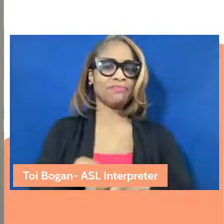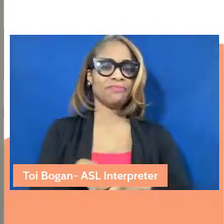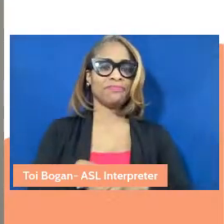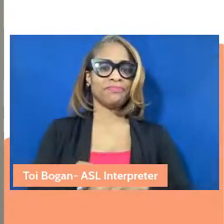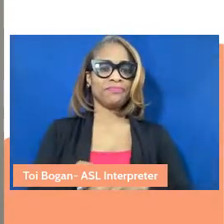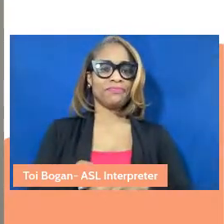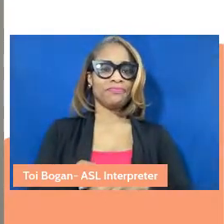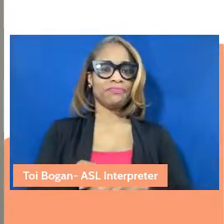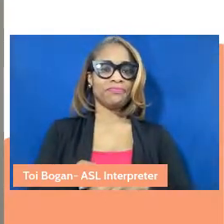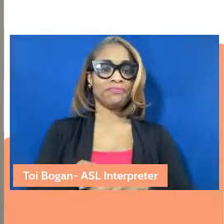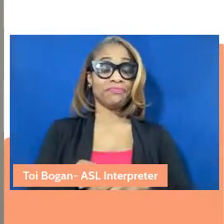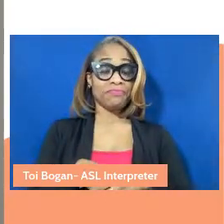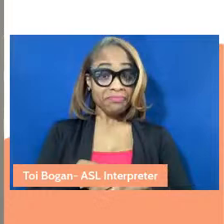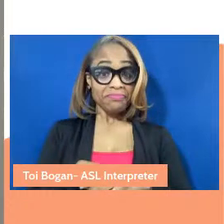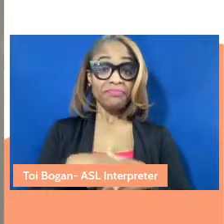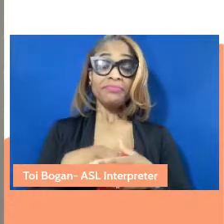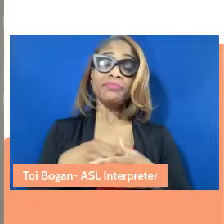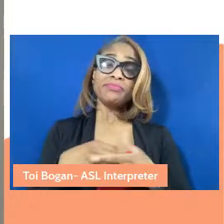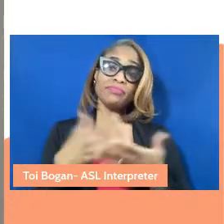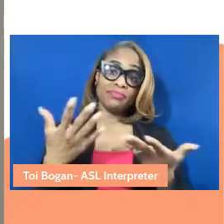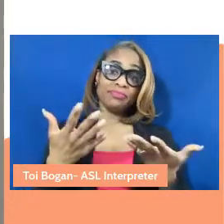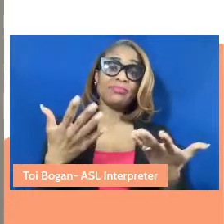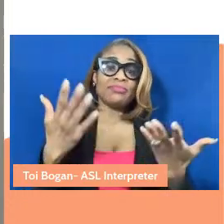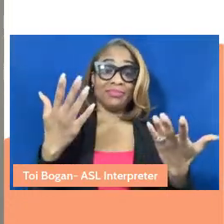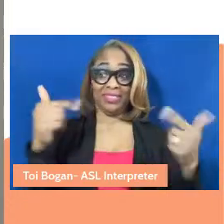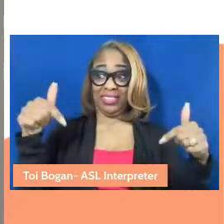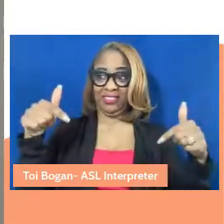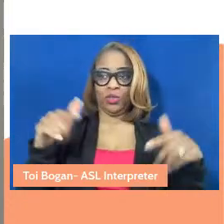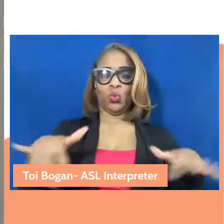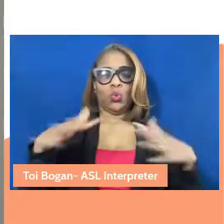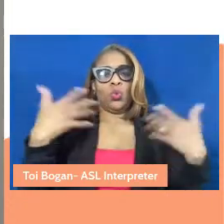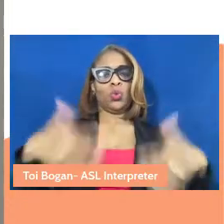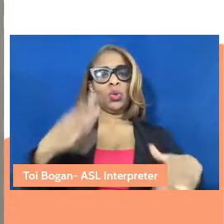Now, it's a beautiful thing that we've got here in the space all by virtual.